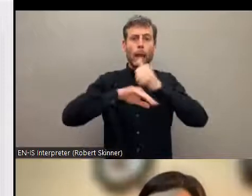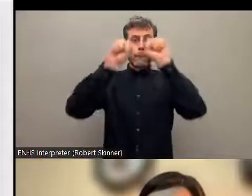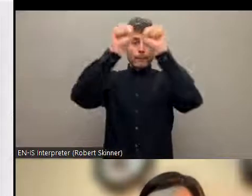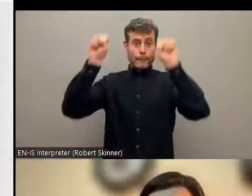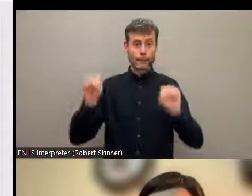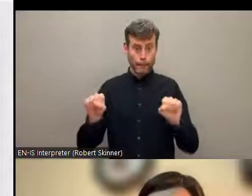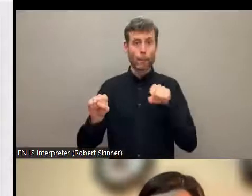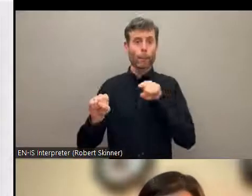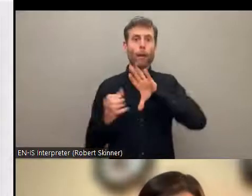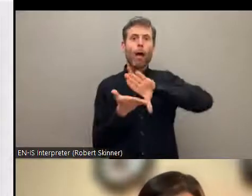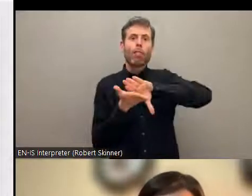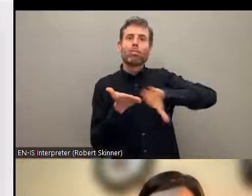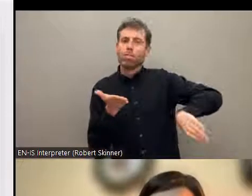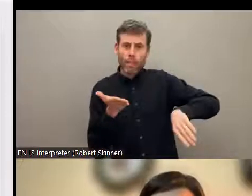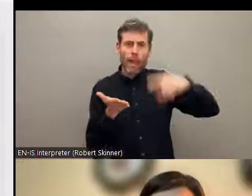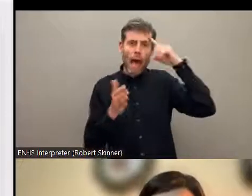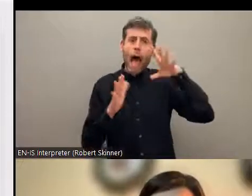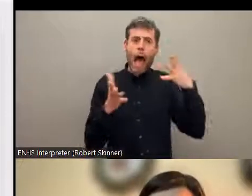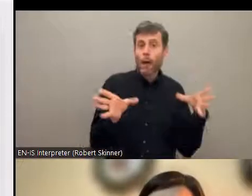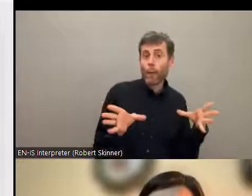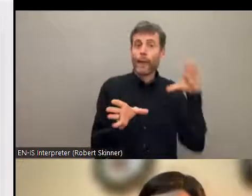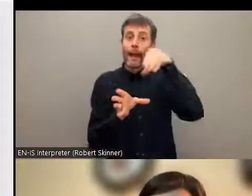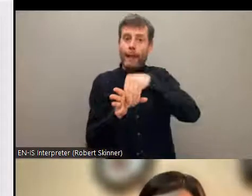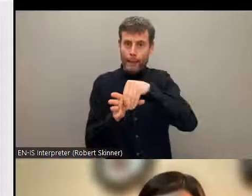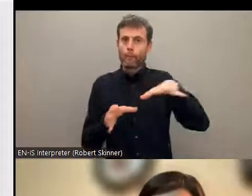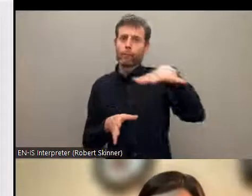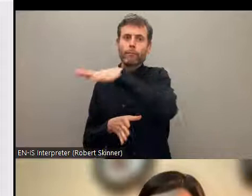see that the national federation of the disabled Nepal which